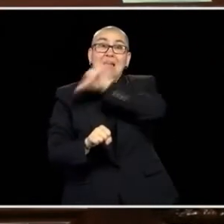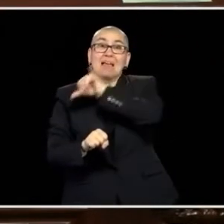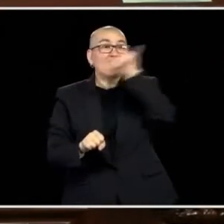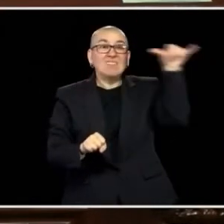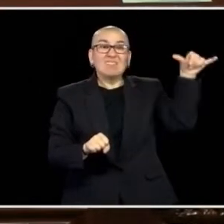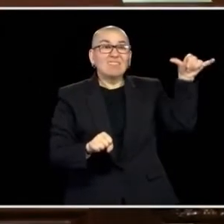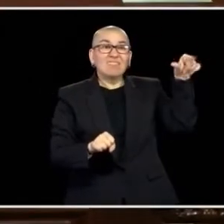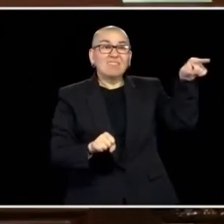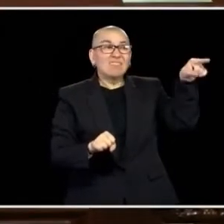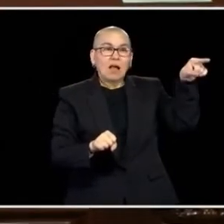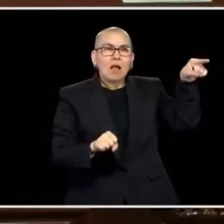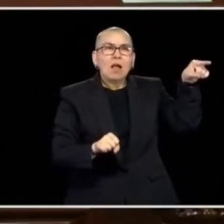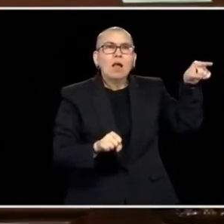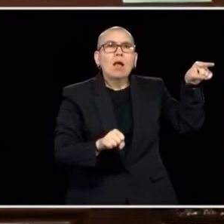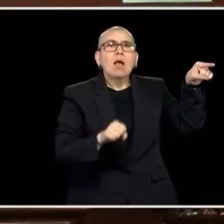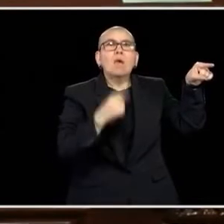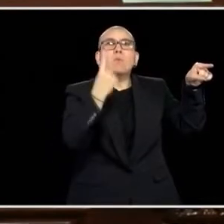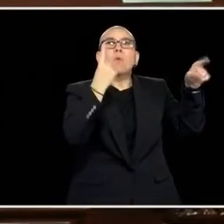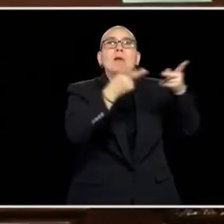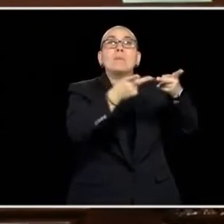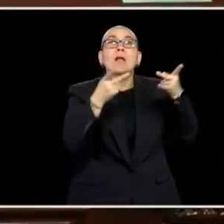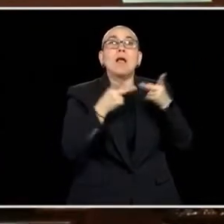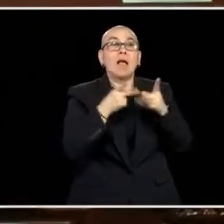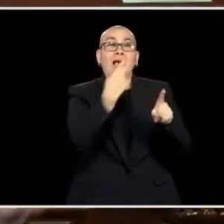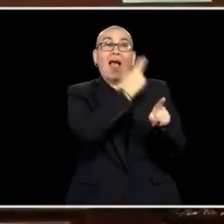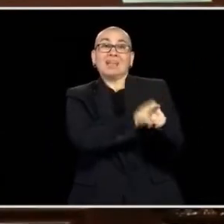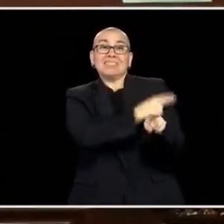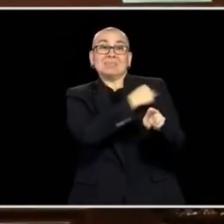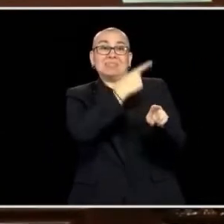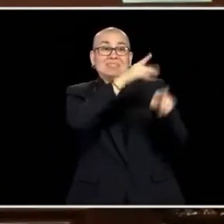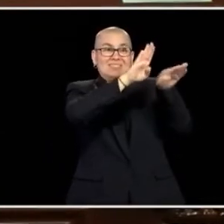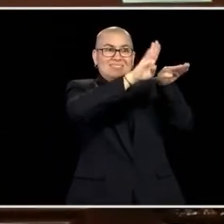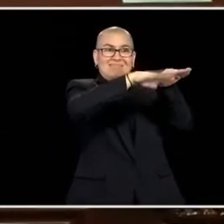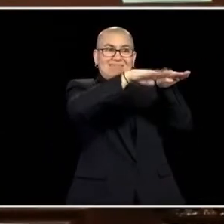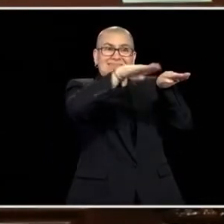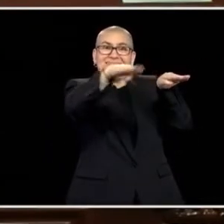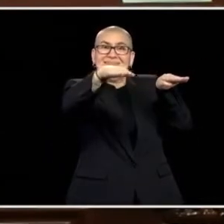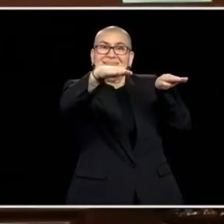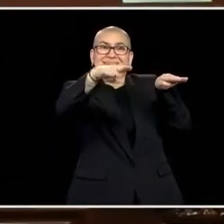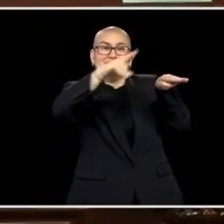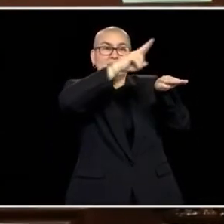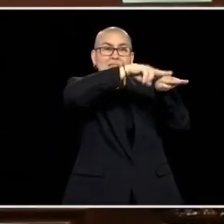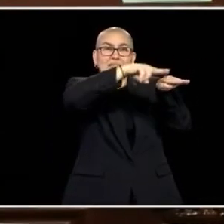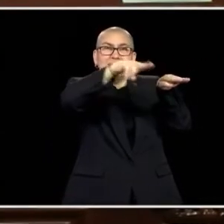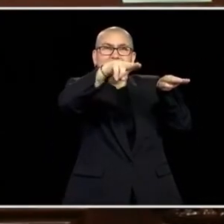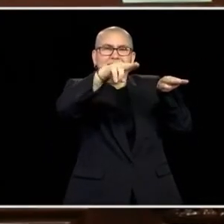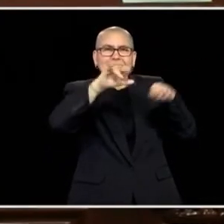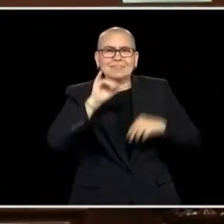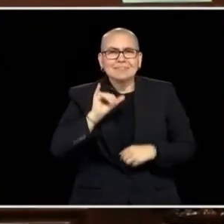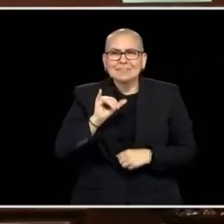THAT WOULD HAPPEN, A 1-STOP PLACE THAT YOU COULD FIND AND PLACE A HOSPITAL BED ANYWHERE IN THE STATE AND THAT WE COULD MOVE PEOPLE WHERE WE NEEDED